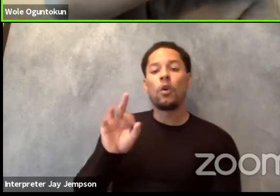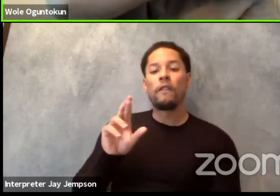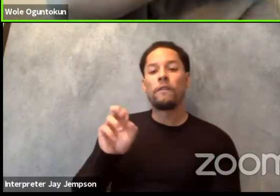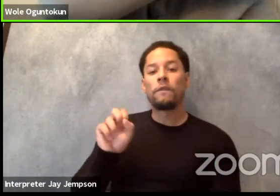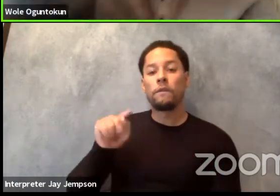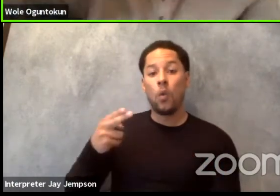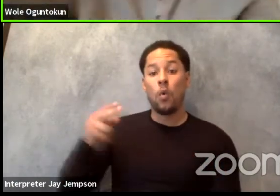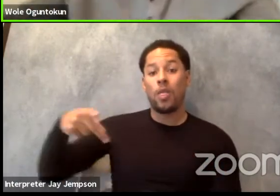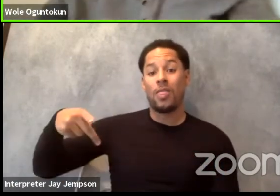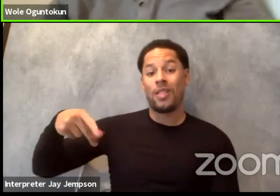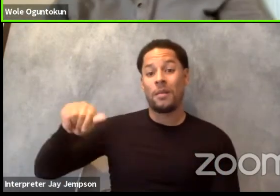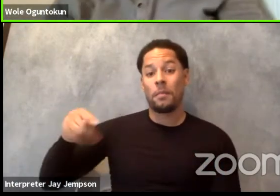are lost on you.